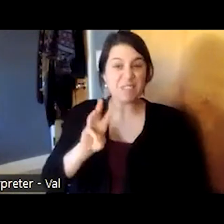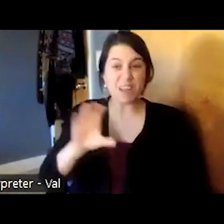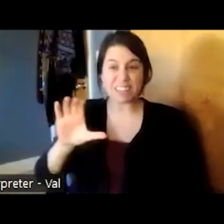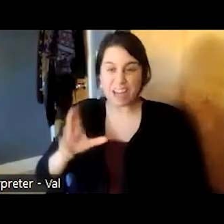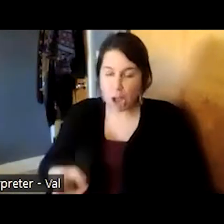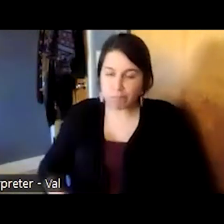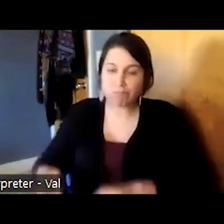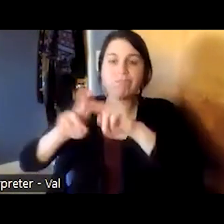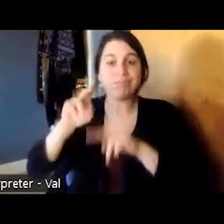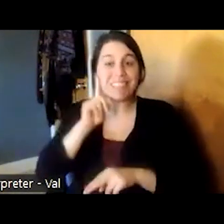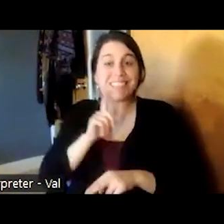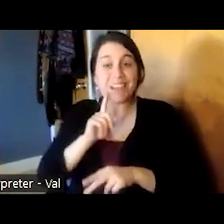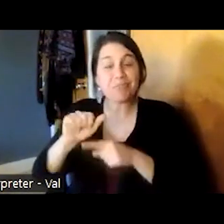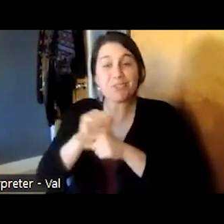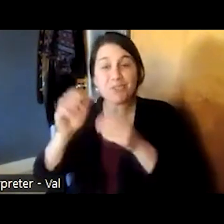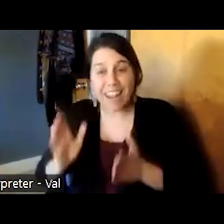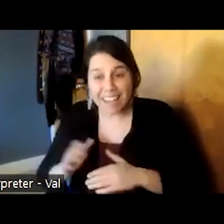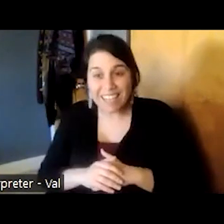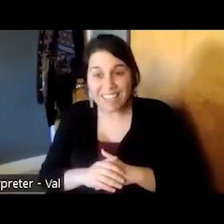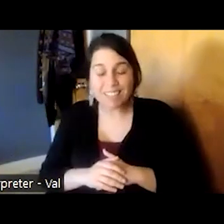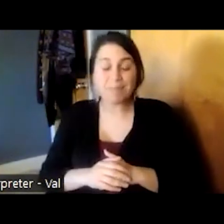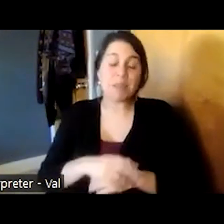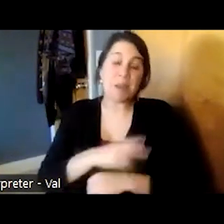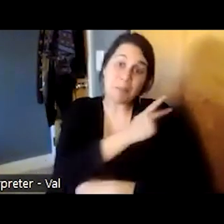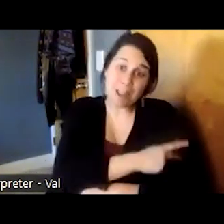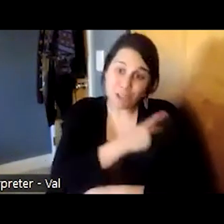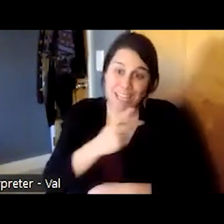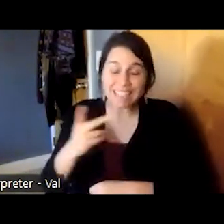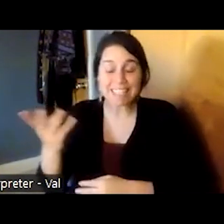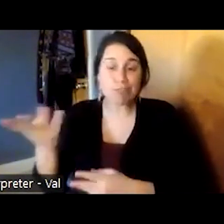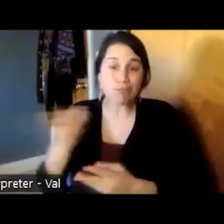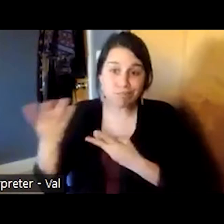served the number of patients of course the number of deaf staff we have hired